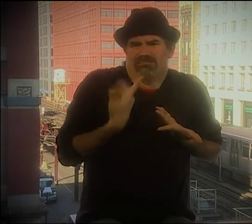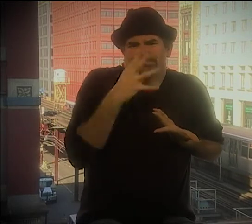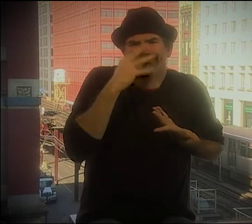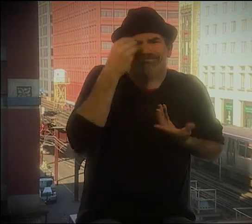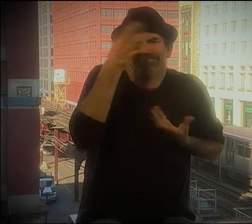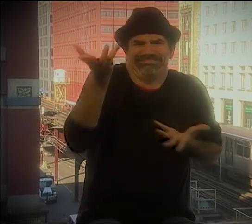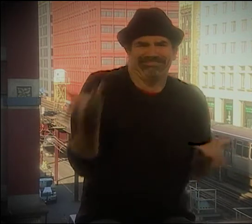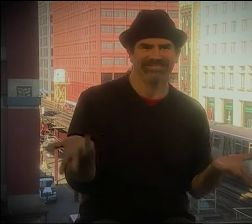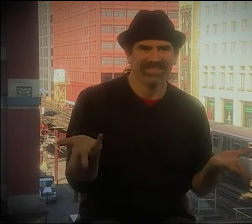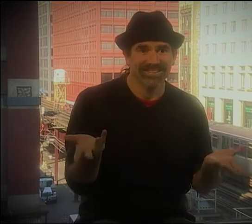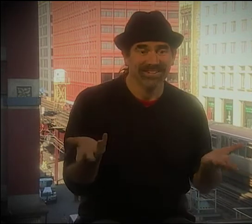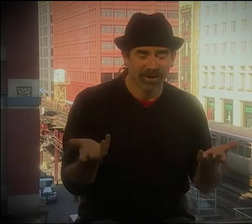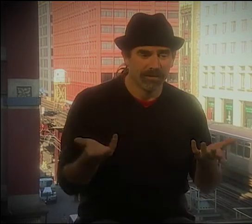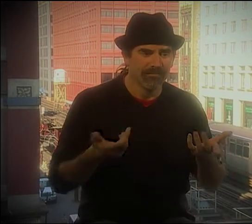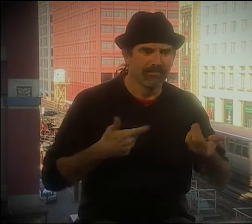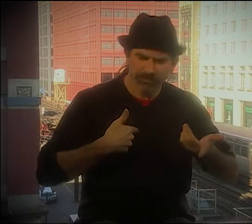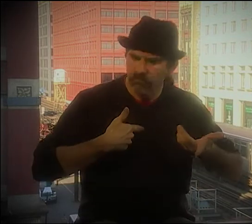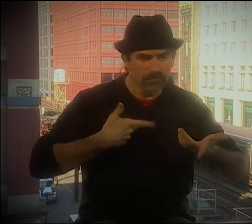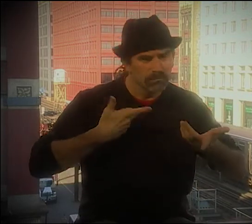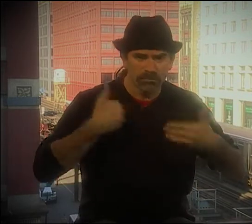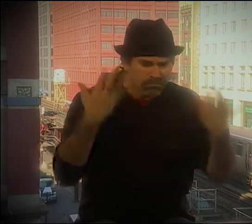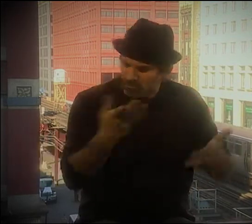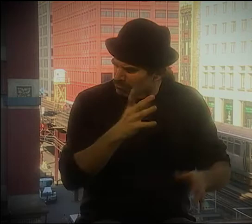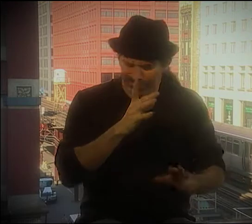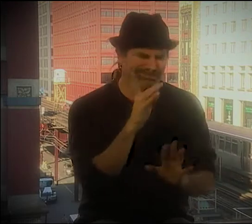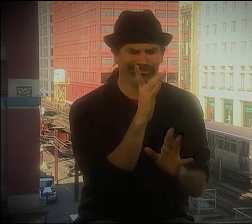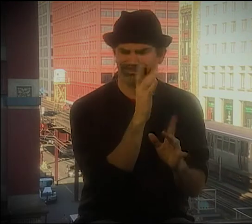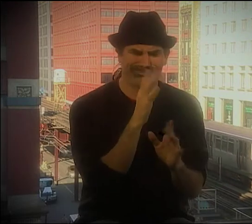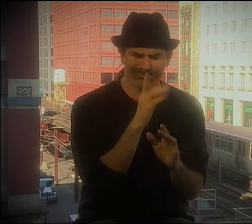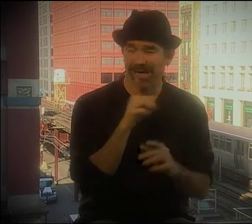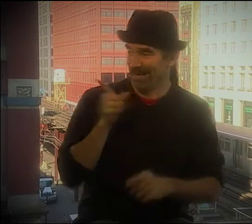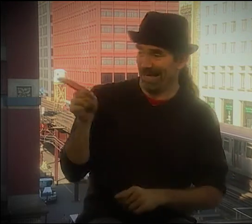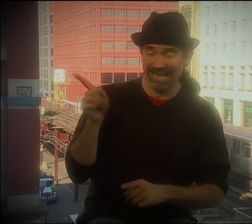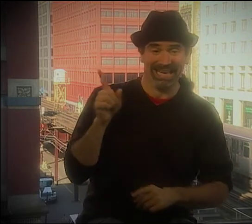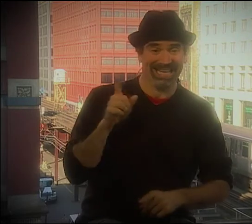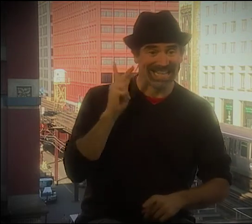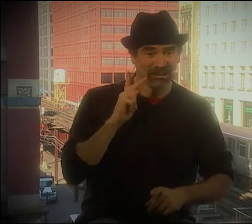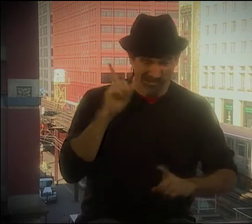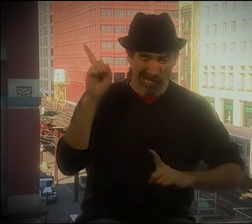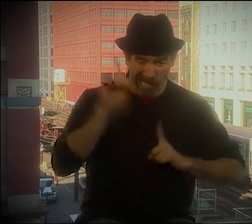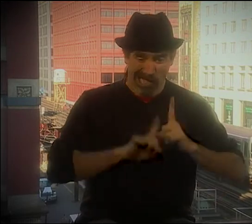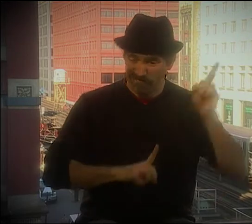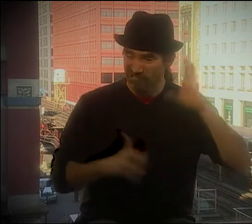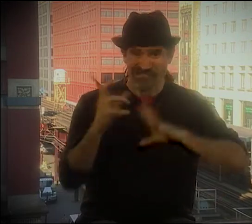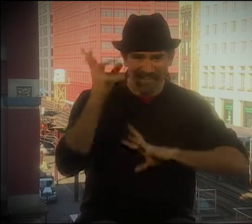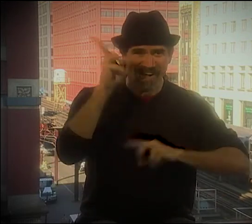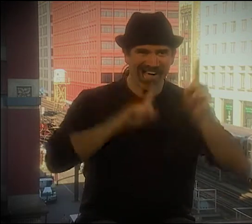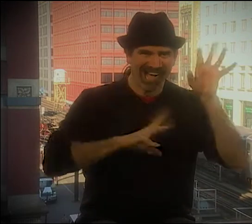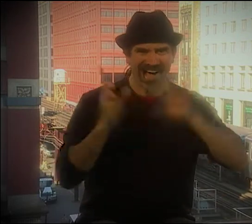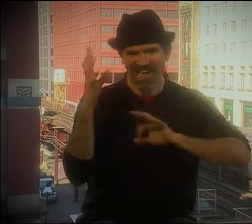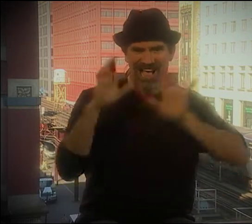I WAS IN THE CORNER JUST YELLING OR SOMETHING, JUST GETTING IT OUT AND IT'S RIGHT THERE. AND I DIDN'T CARE WHAT IT SOUNDED LIKE.